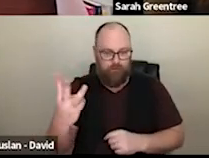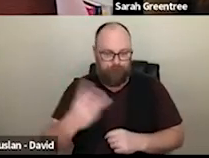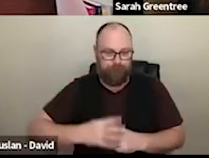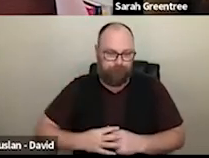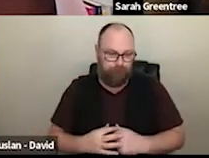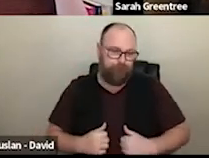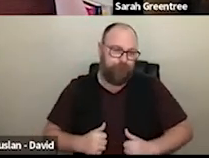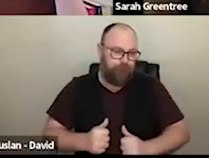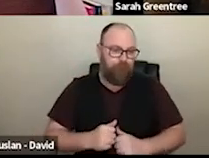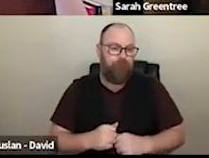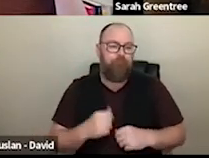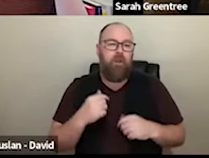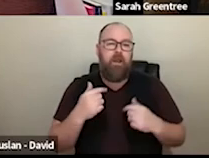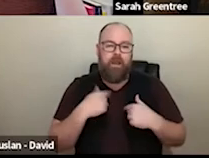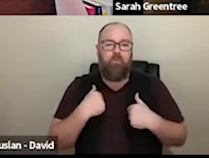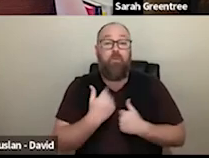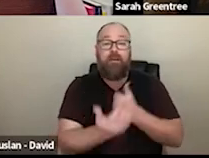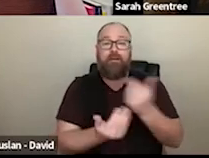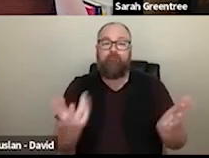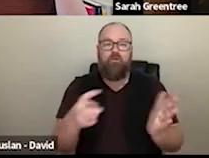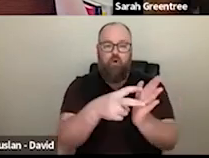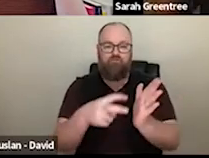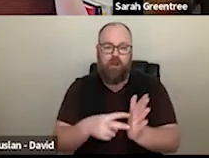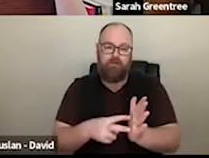contracts. The reason we do this in advance, is so all that, get through that process around the issuing of contracts at 25 to 28, and the